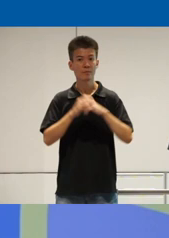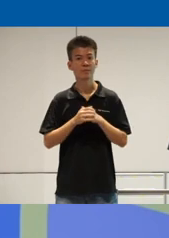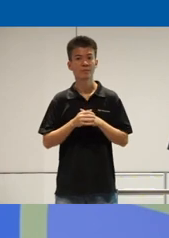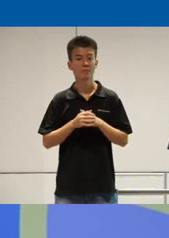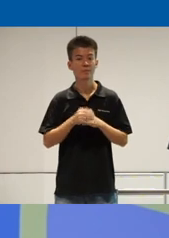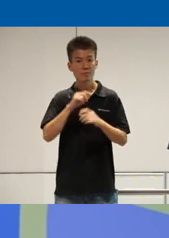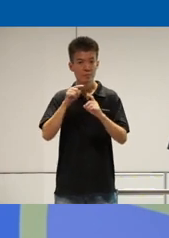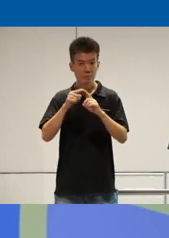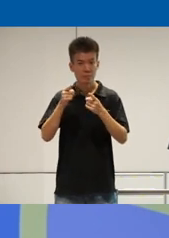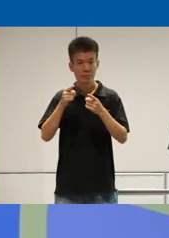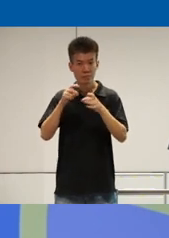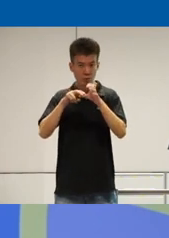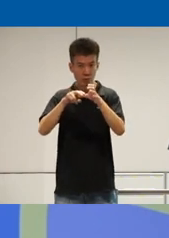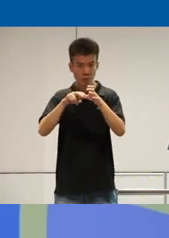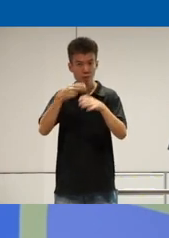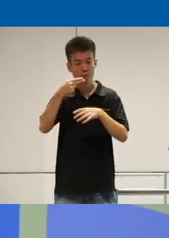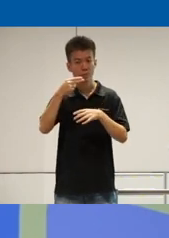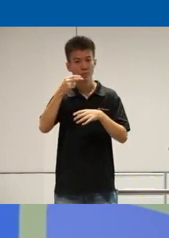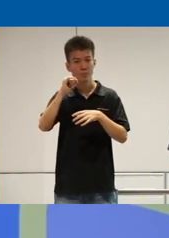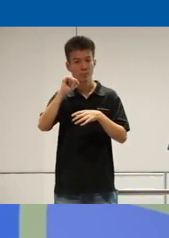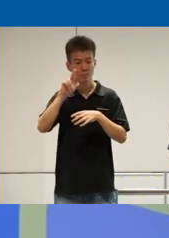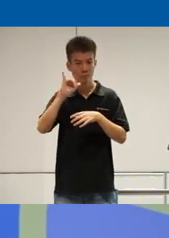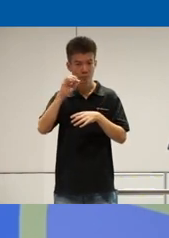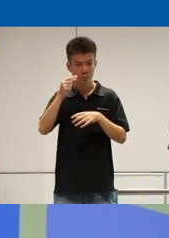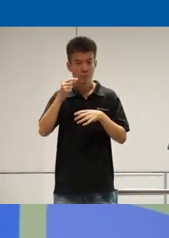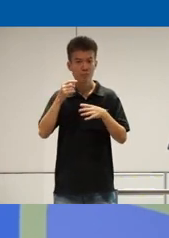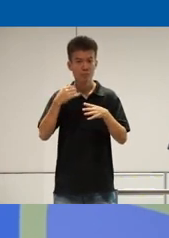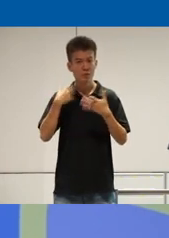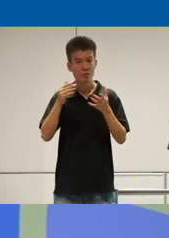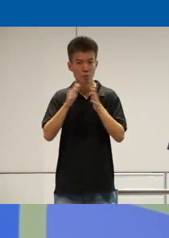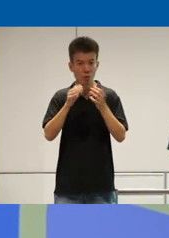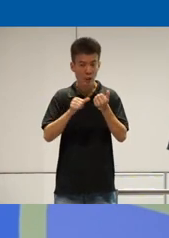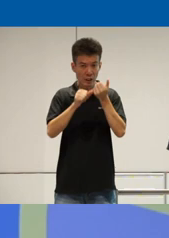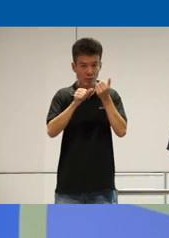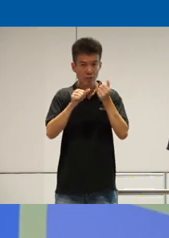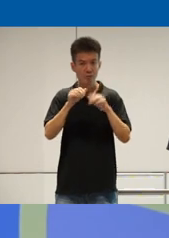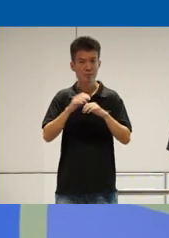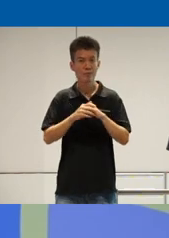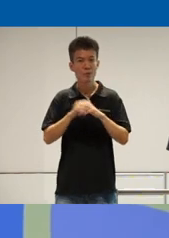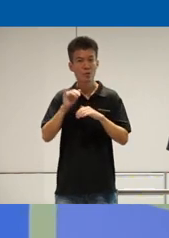ride healing apps Etc to help make their apps more resistive and um also we were sharing in